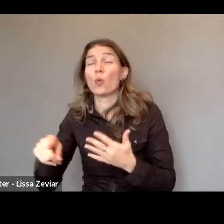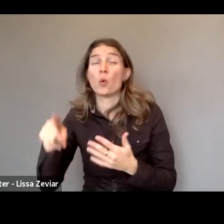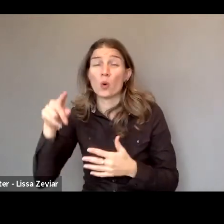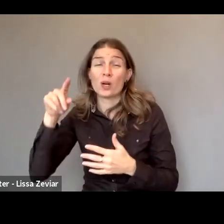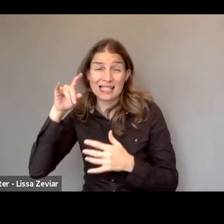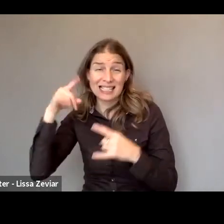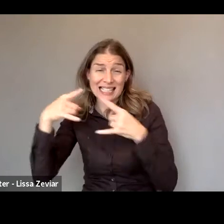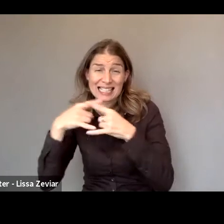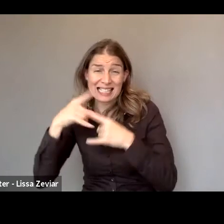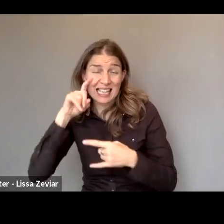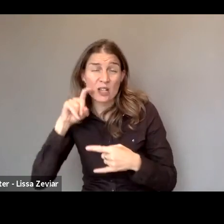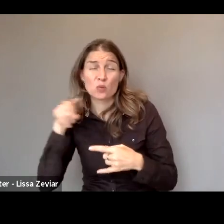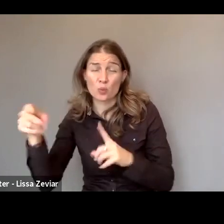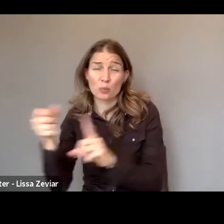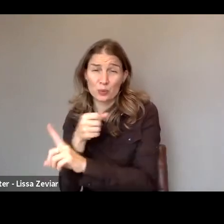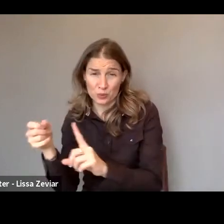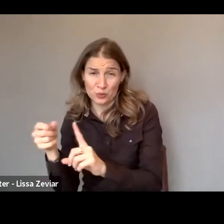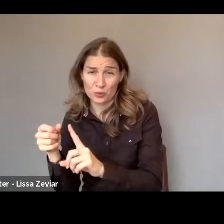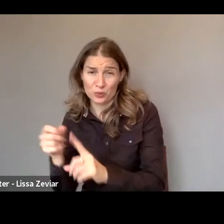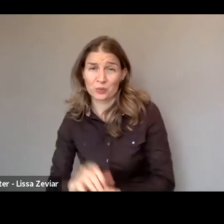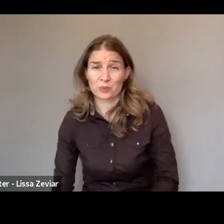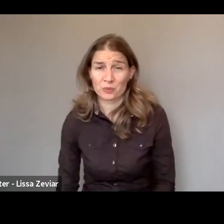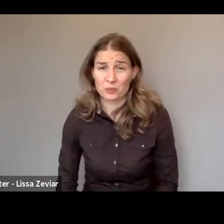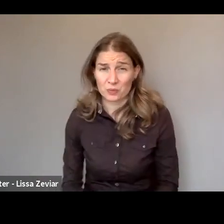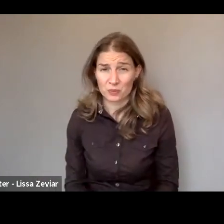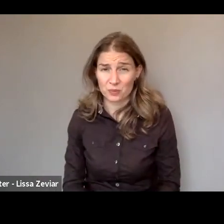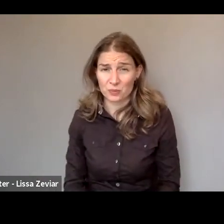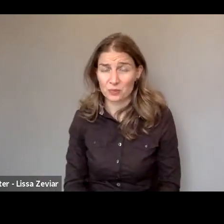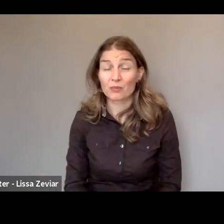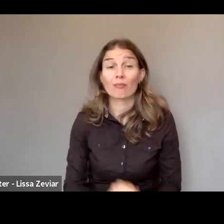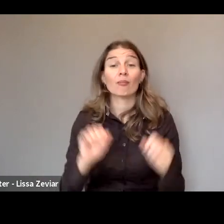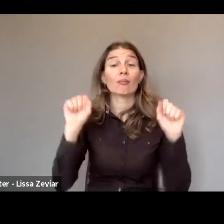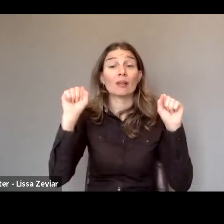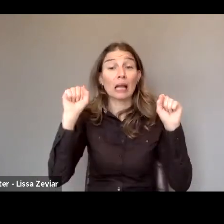from subtle to coercive forms to marital rape and physical abuse.